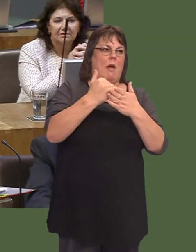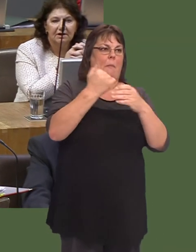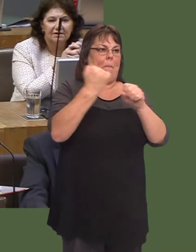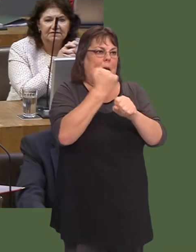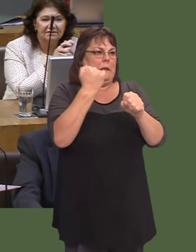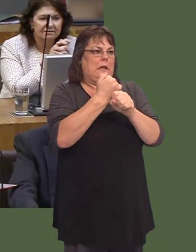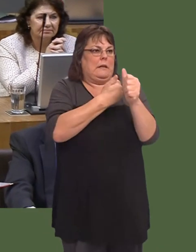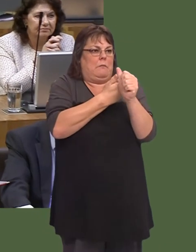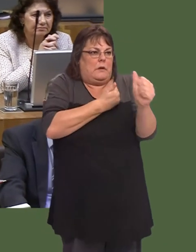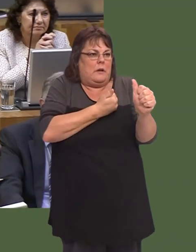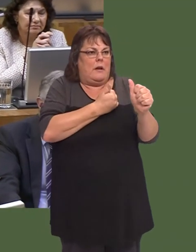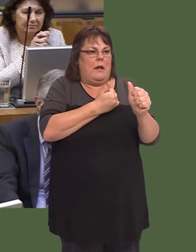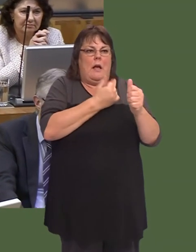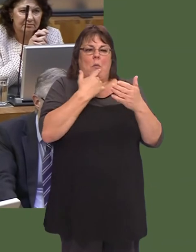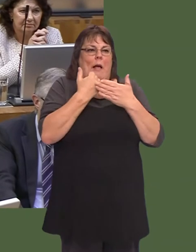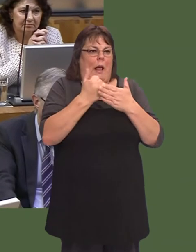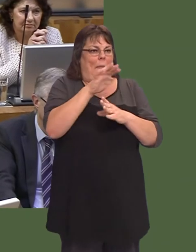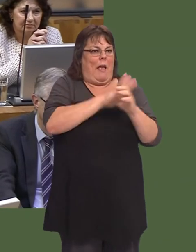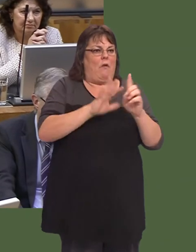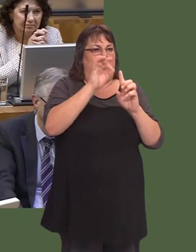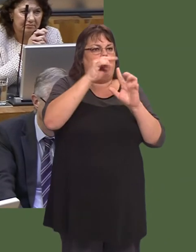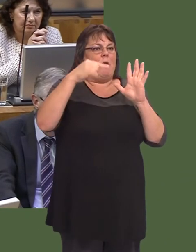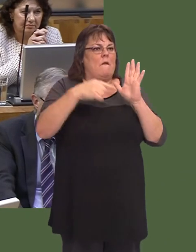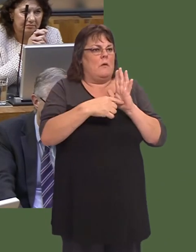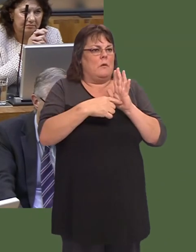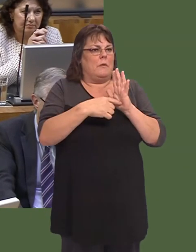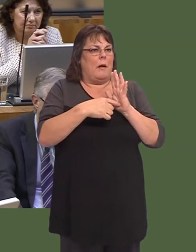of Port Talbot, and weíve had prevarication after prevarication after prevarication.